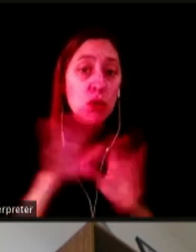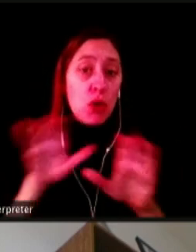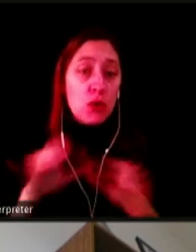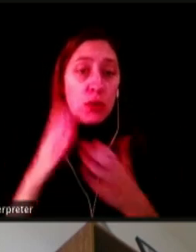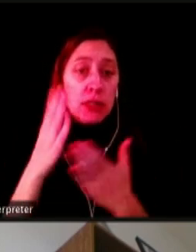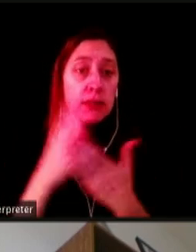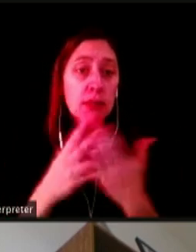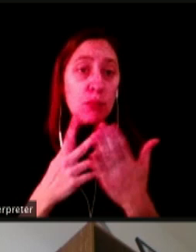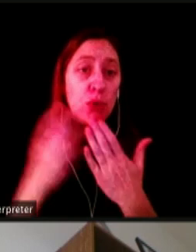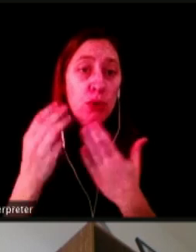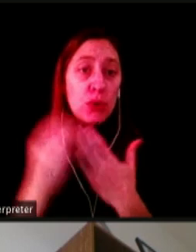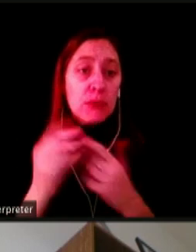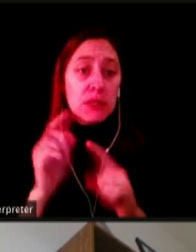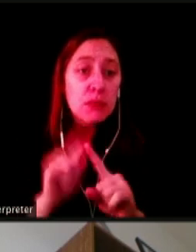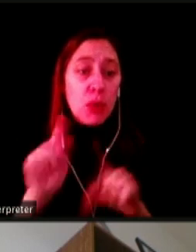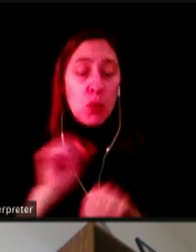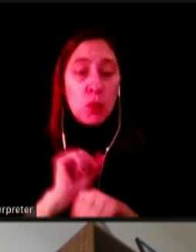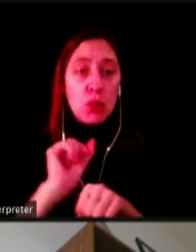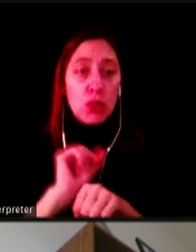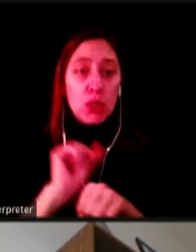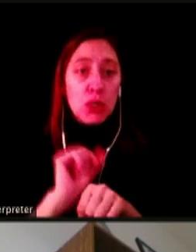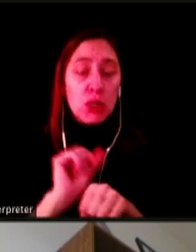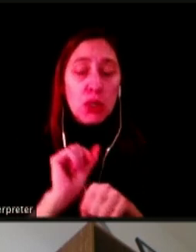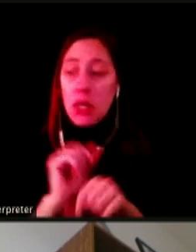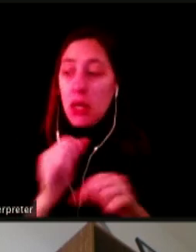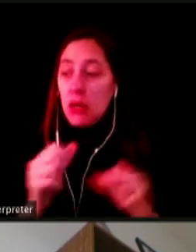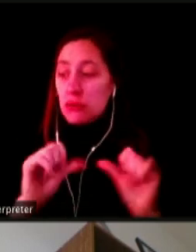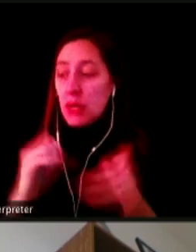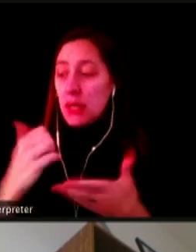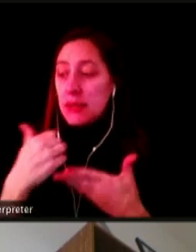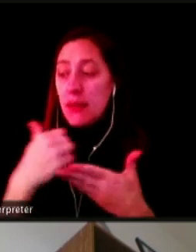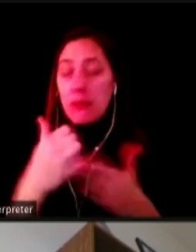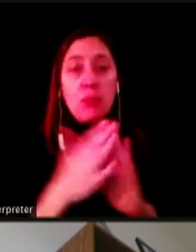JUST WORK TOWARD TRYING TO HELP THEM AND BE A FRIEND DURING THAT TIME.